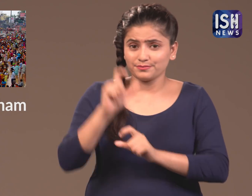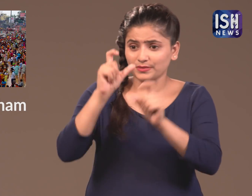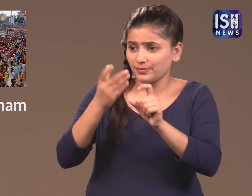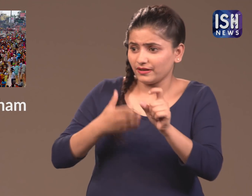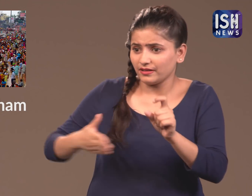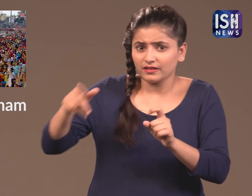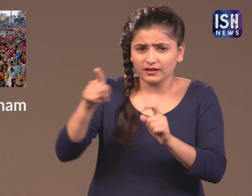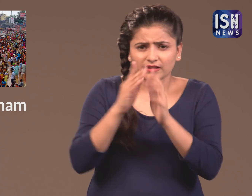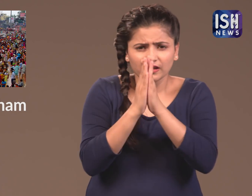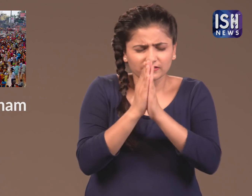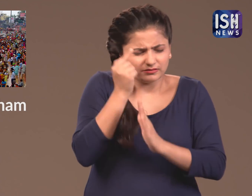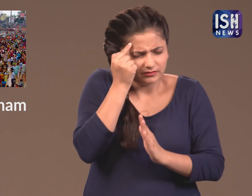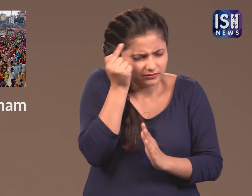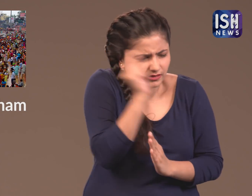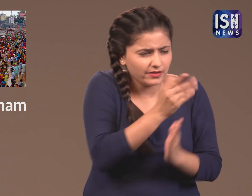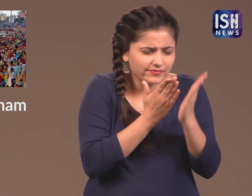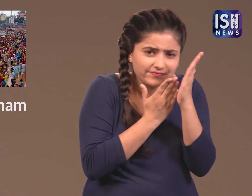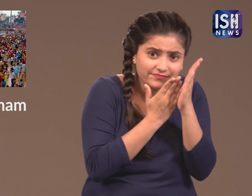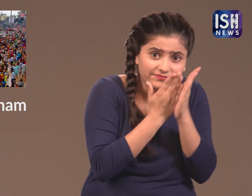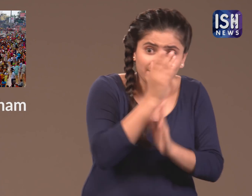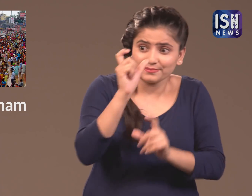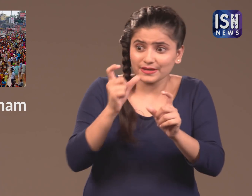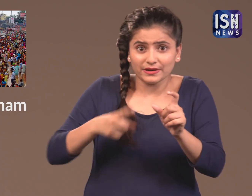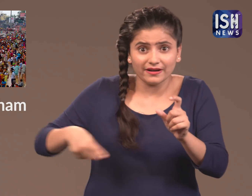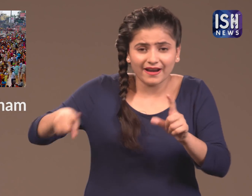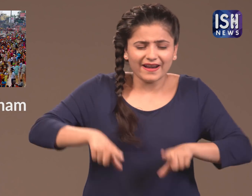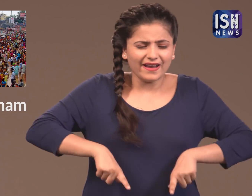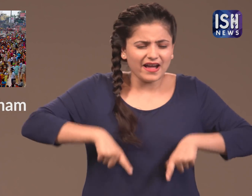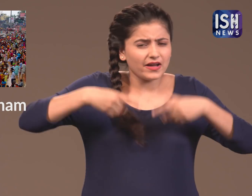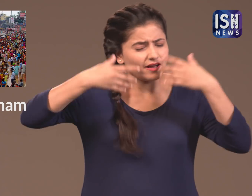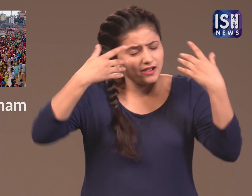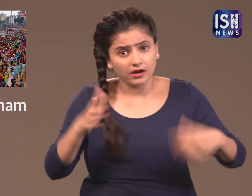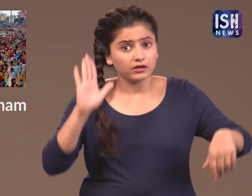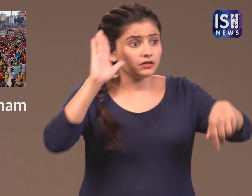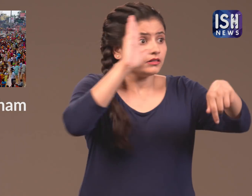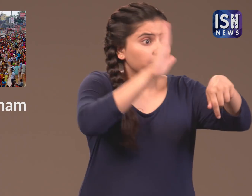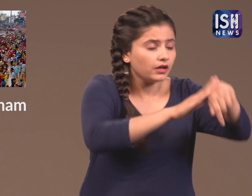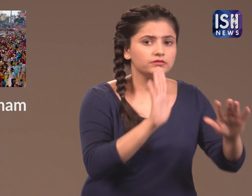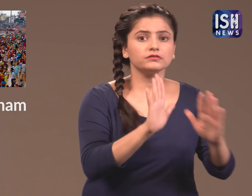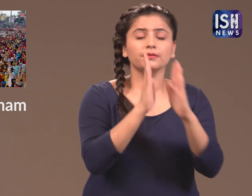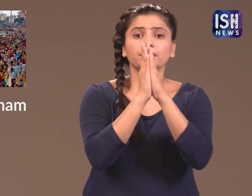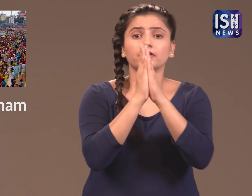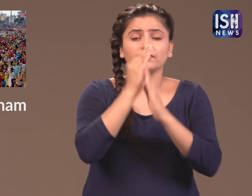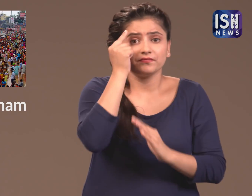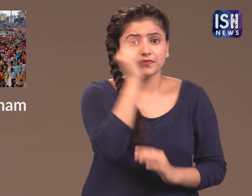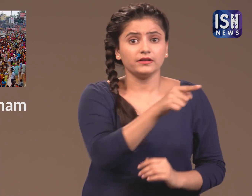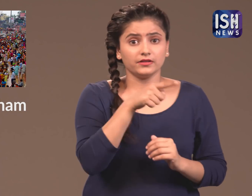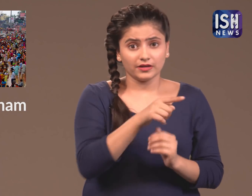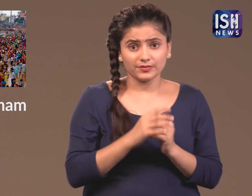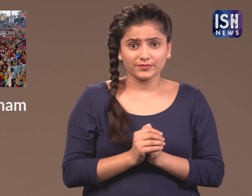The pilgrims have a strong belief that they must experience it atleast once in their lifetime.